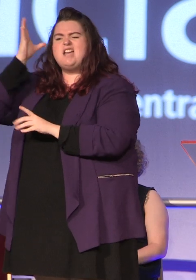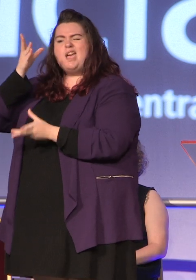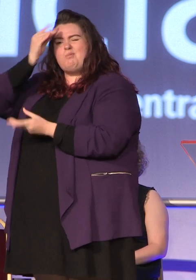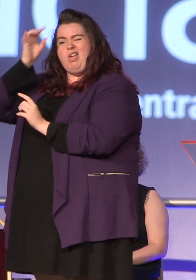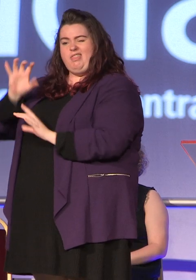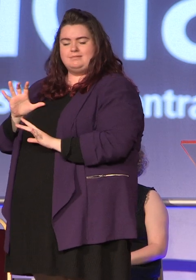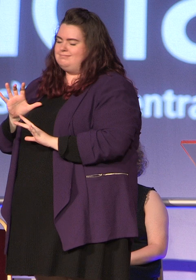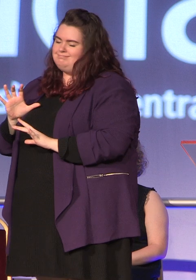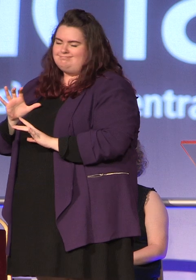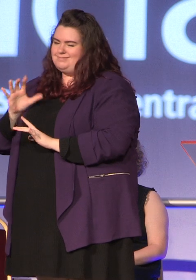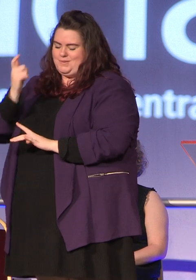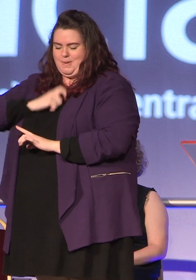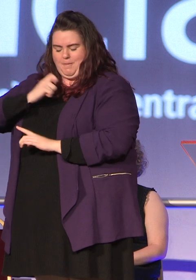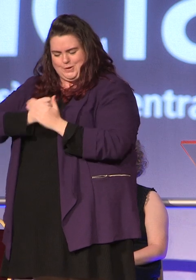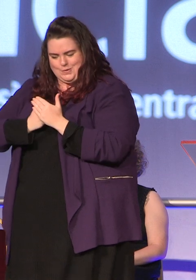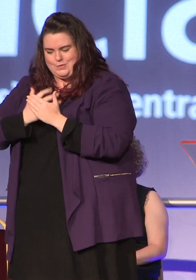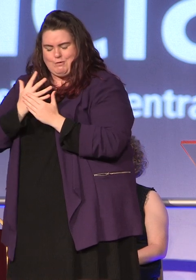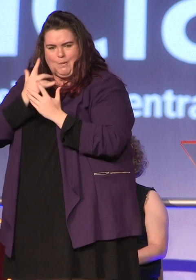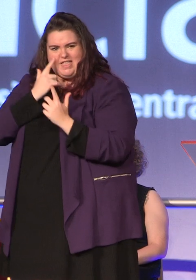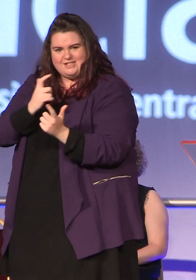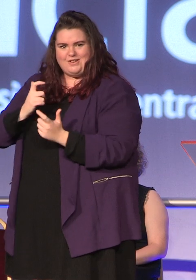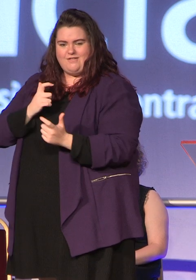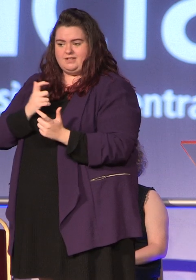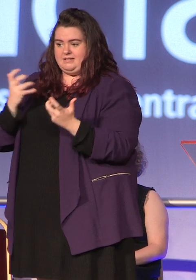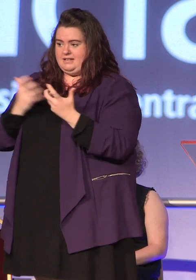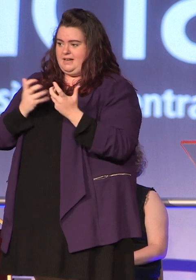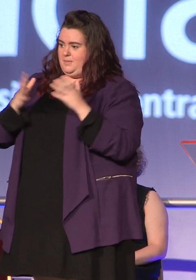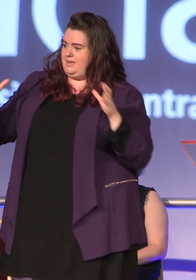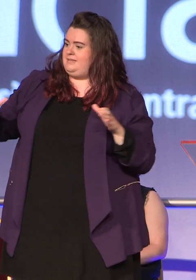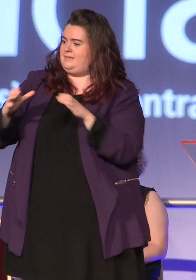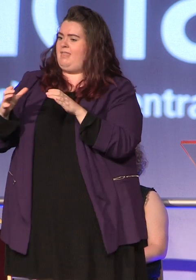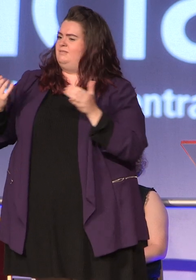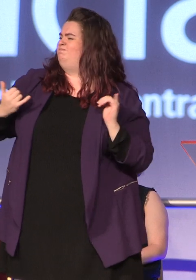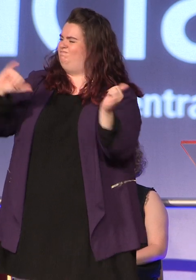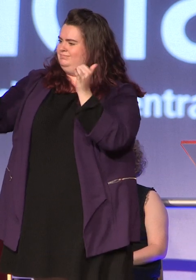and discovery and we all gather now to celebrate your massive triumph and share